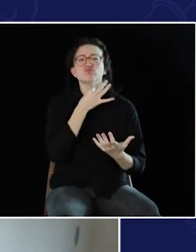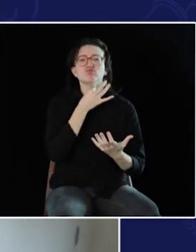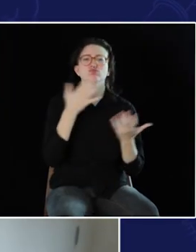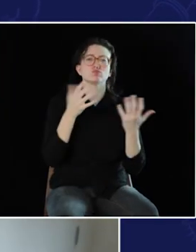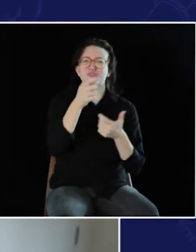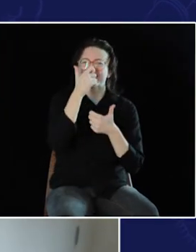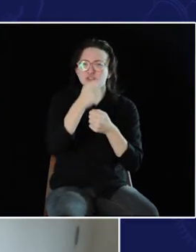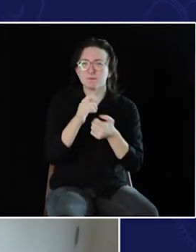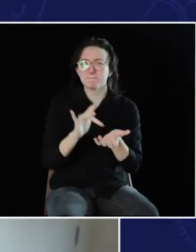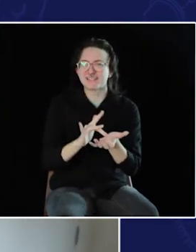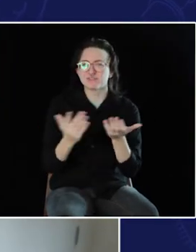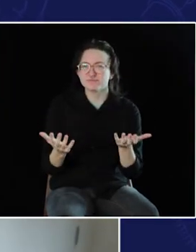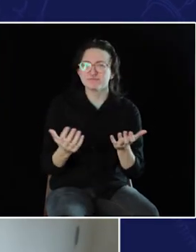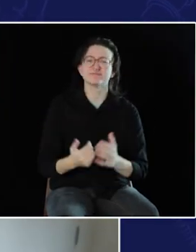[DR. RUFFIN]: So, what got you interested in medicine?